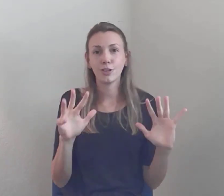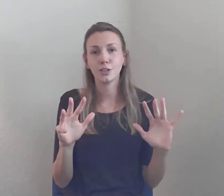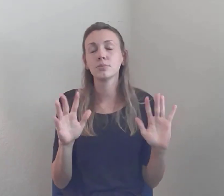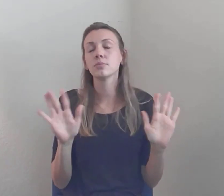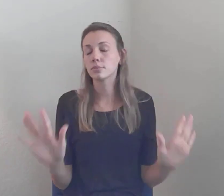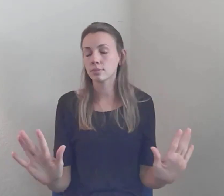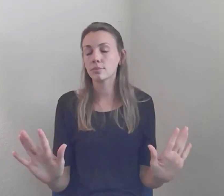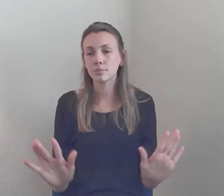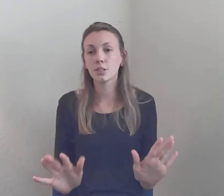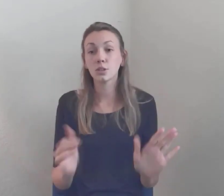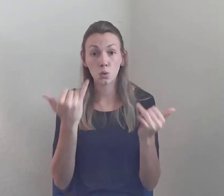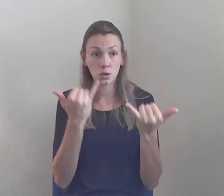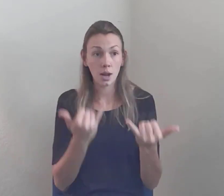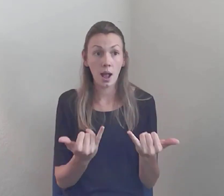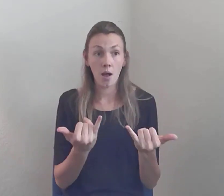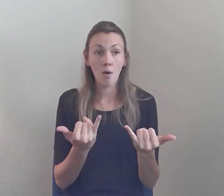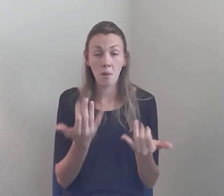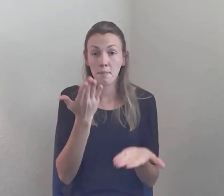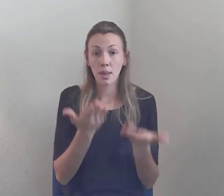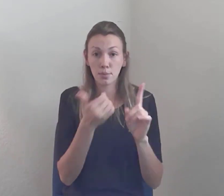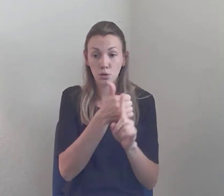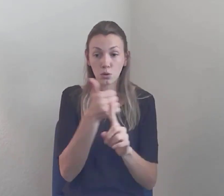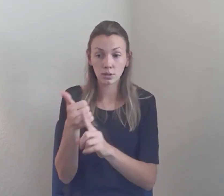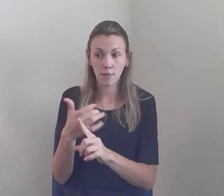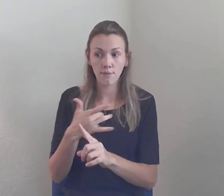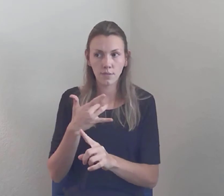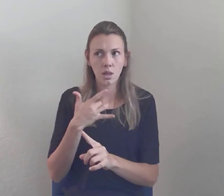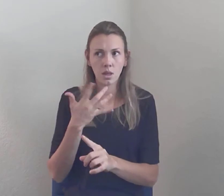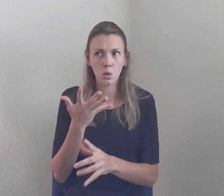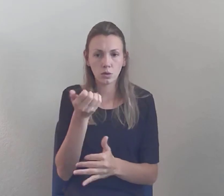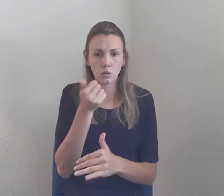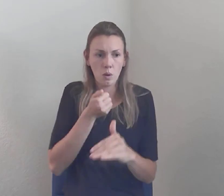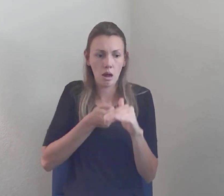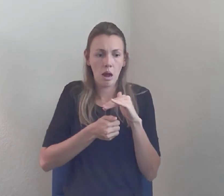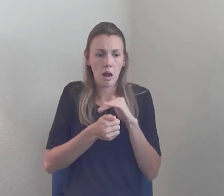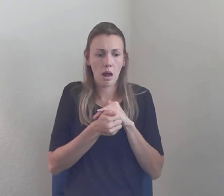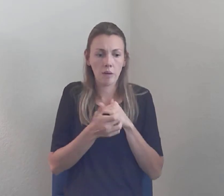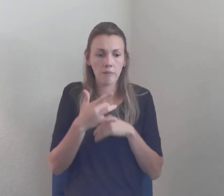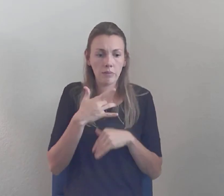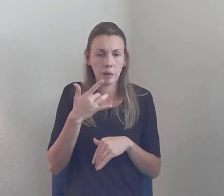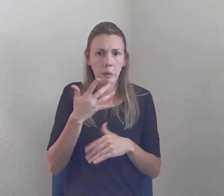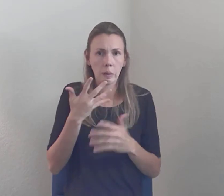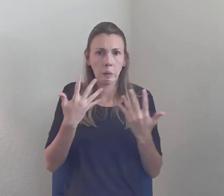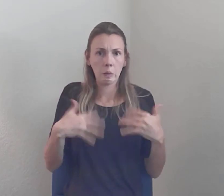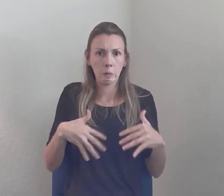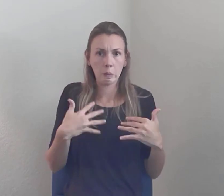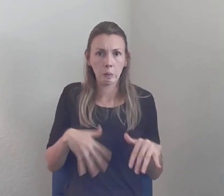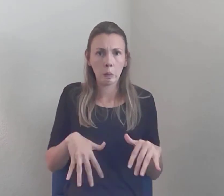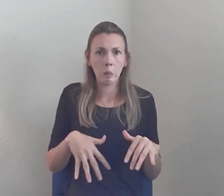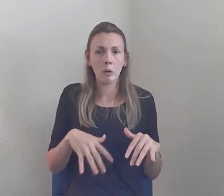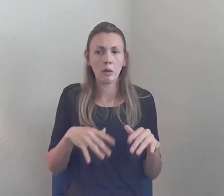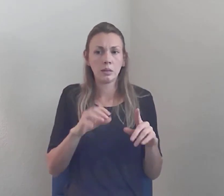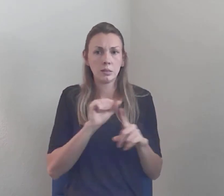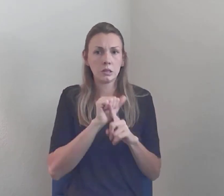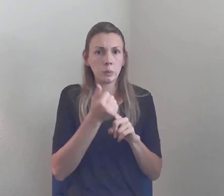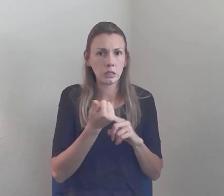to retreat, you may wanna hide, you may wanna pretend that it isn't happening... You may wanna pretend that there's nothing you